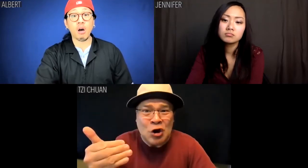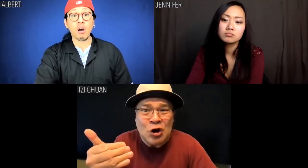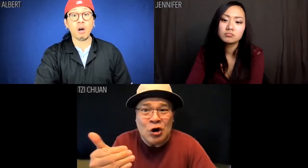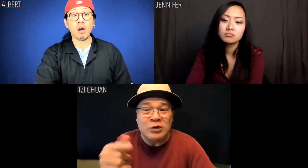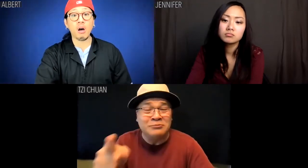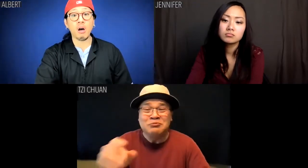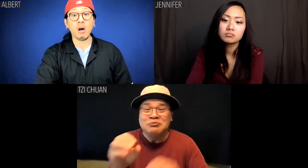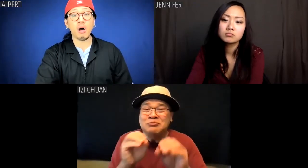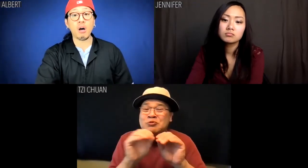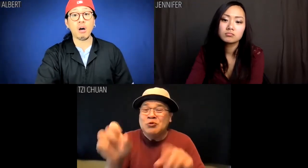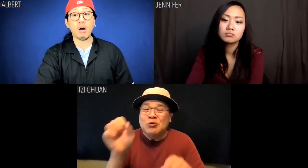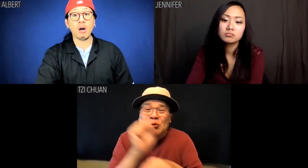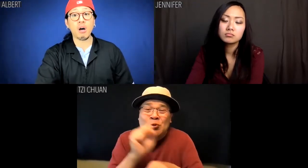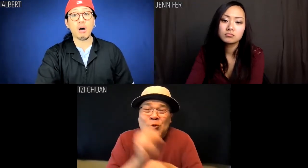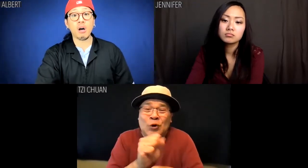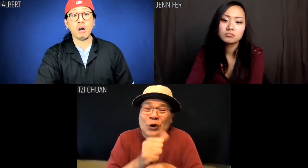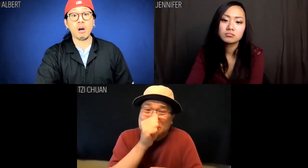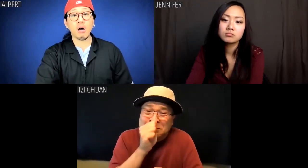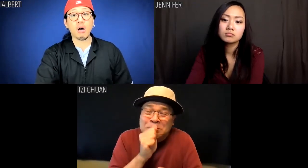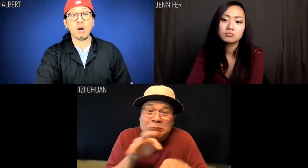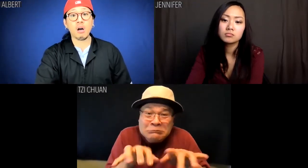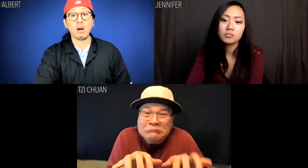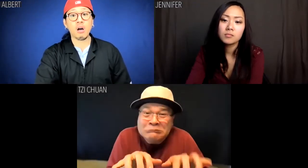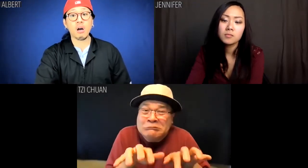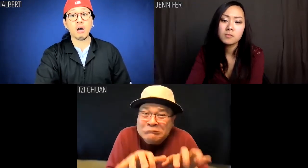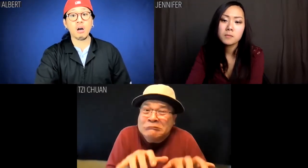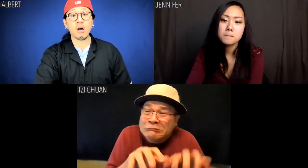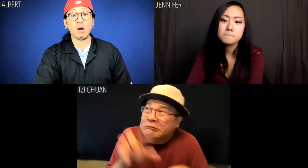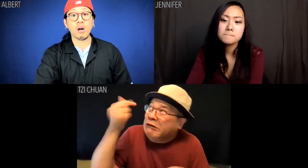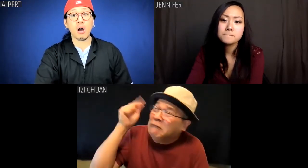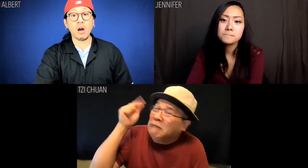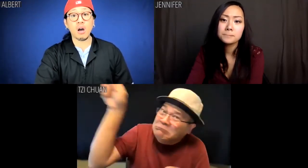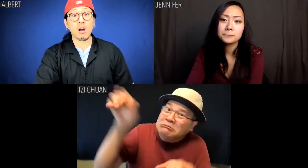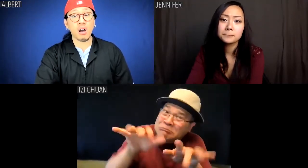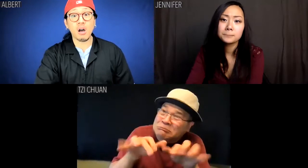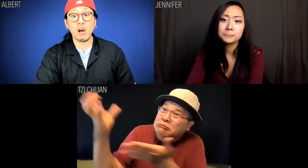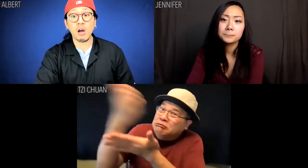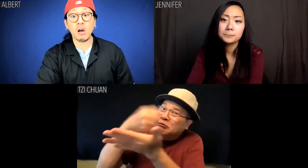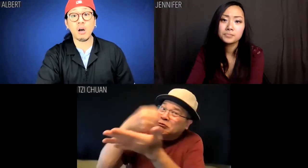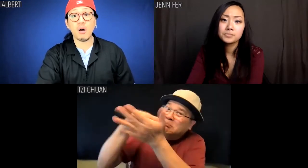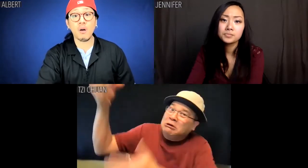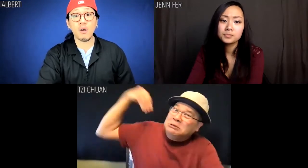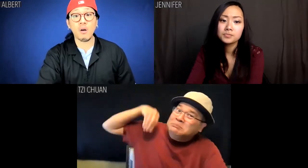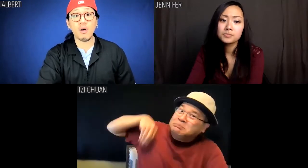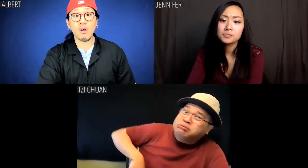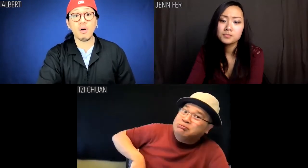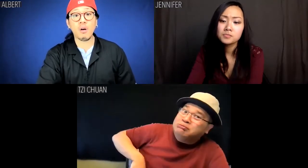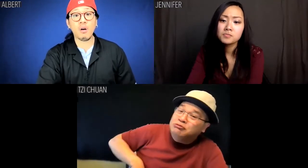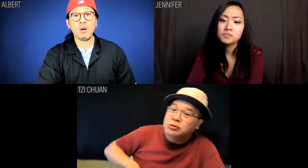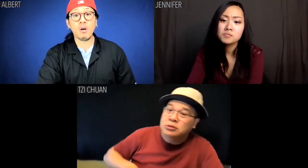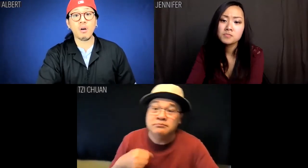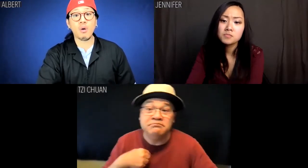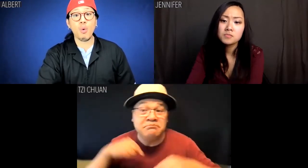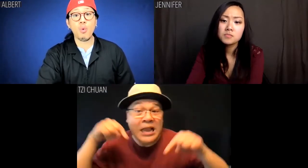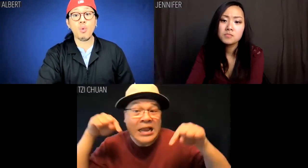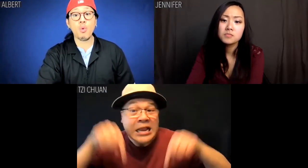No longer will you be some anonymous worker contributing anonymous code to a faceless commercial conglomerate.